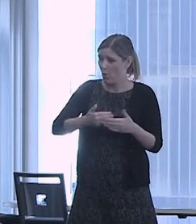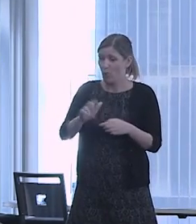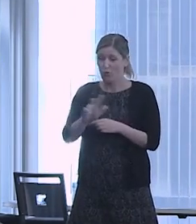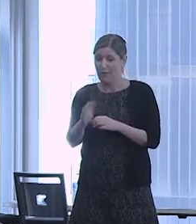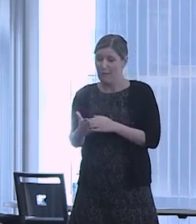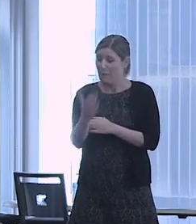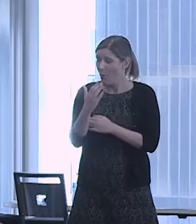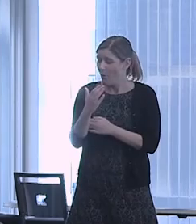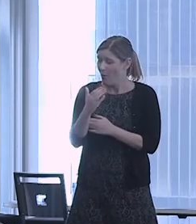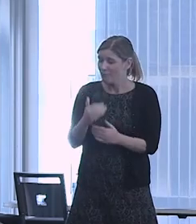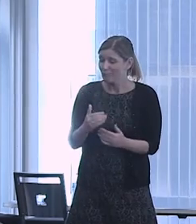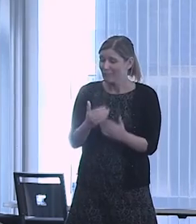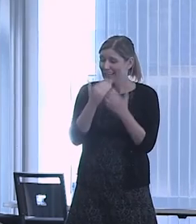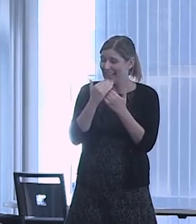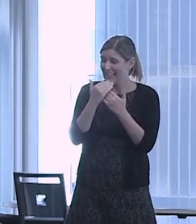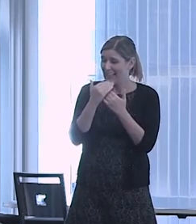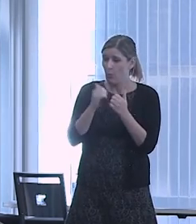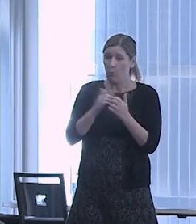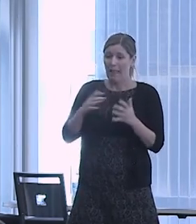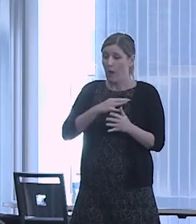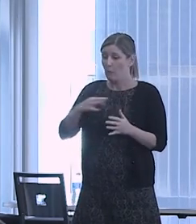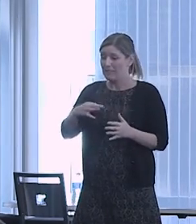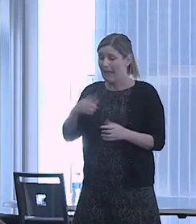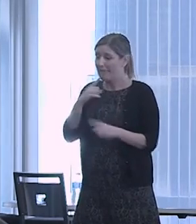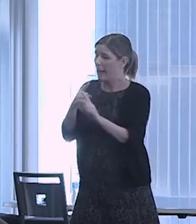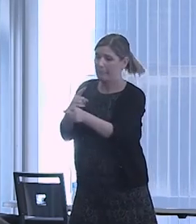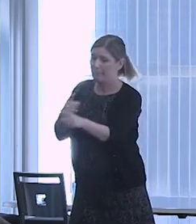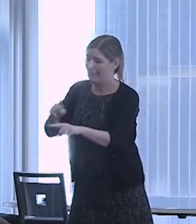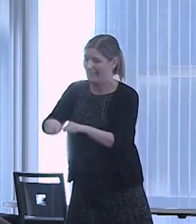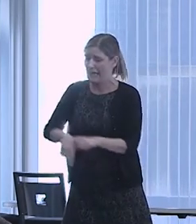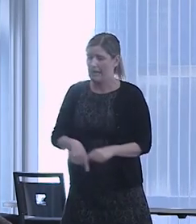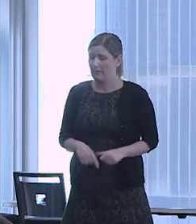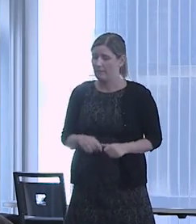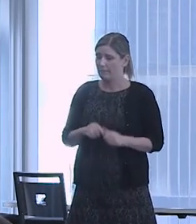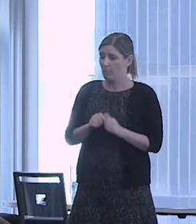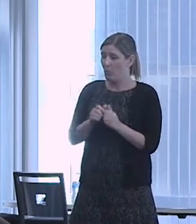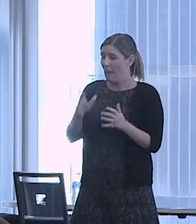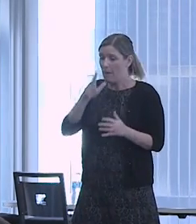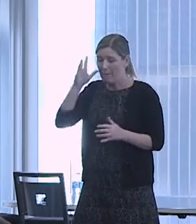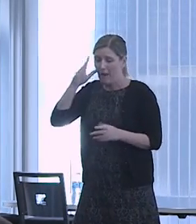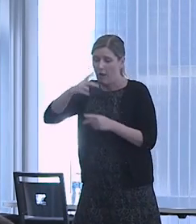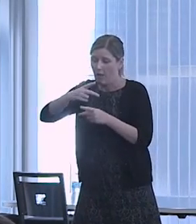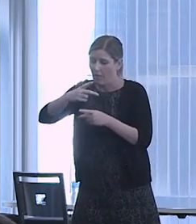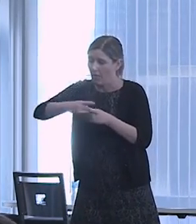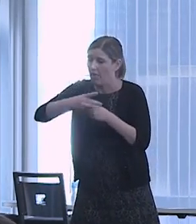and eat it without staff telling you you can't. Without interference. Do you have that autonomy.